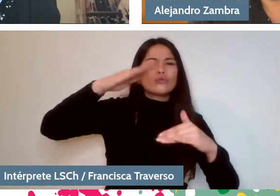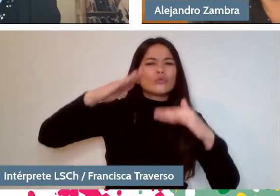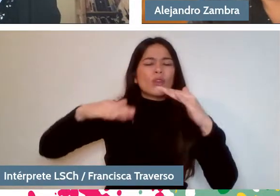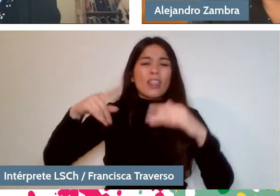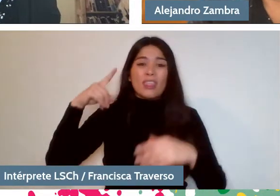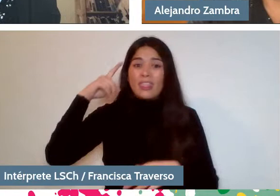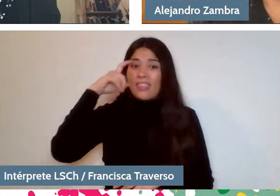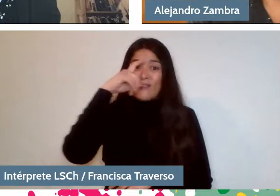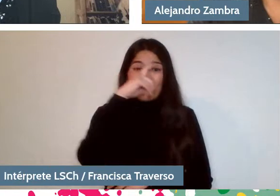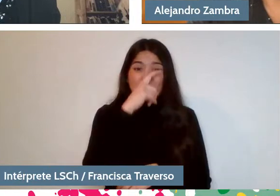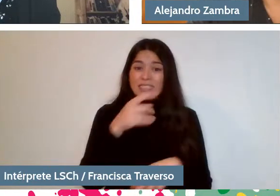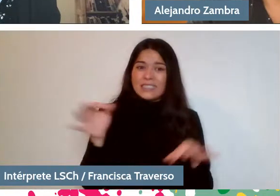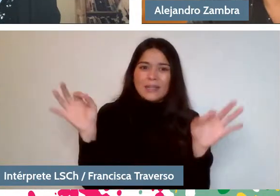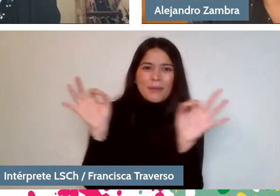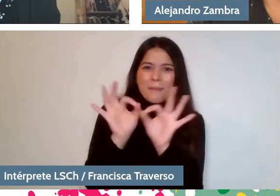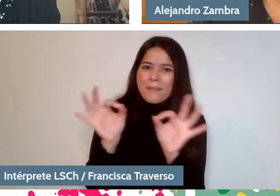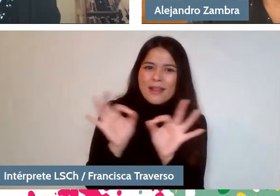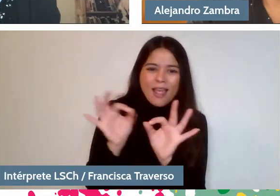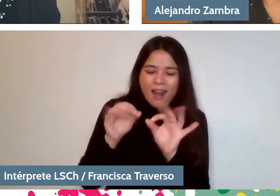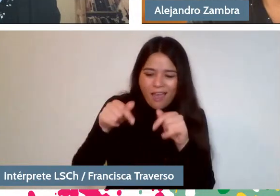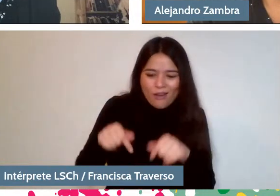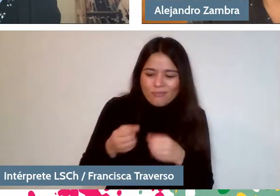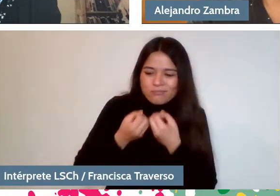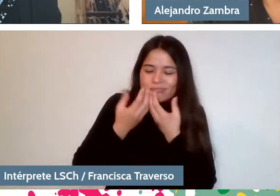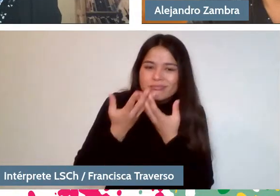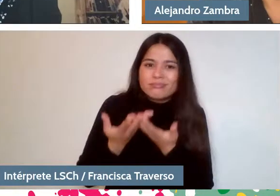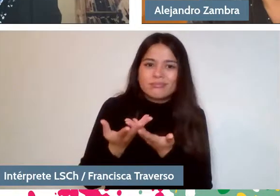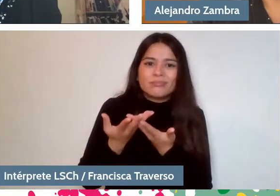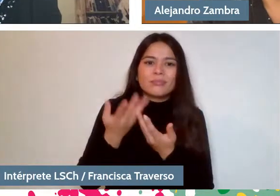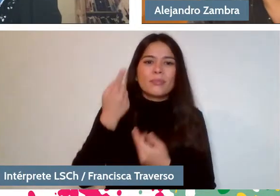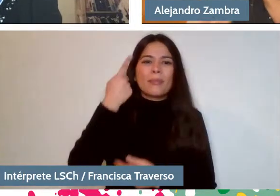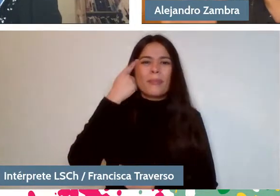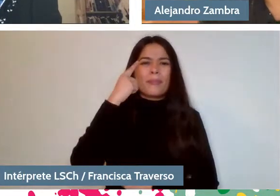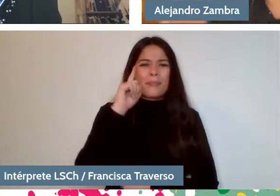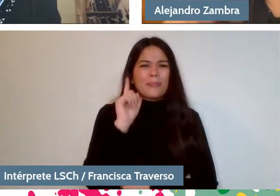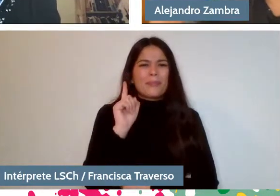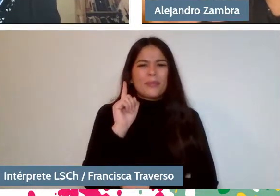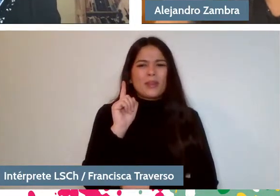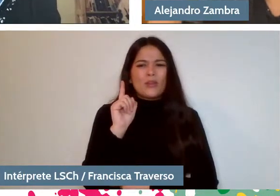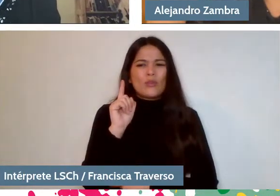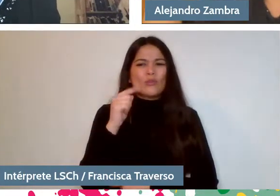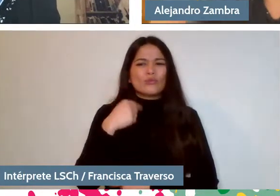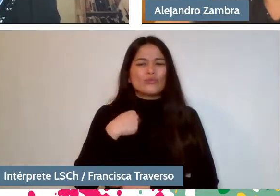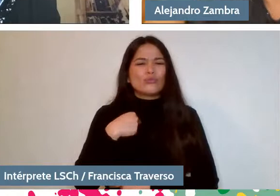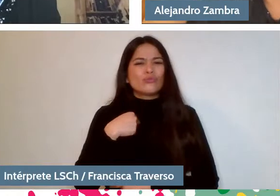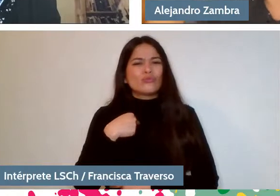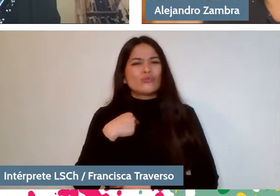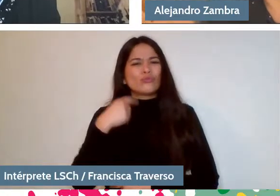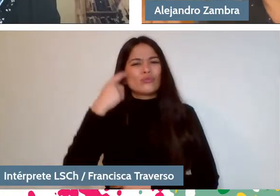but which I could associate with laughing and crying